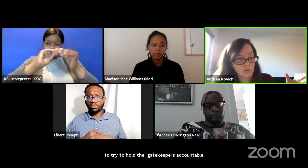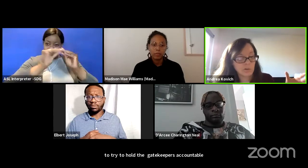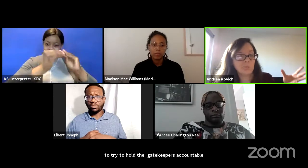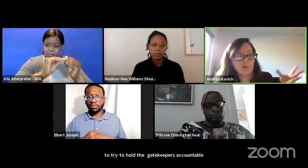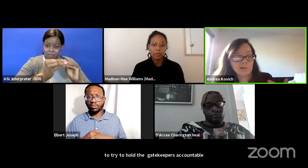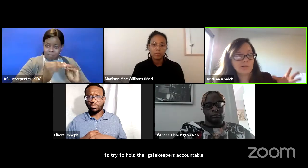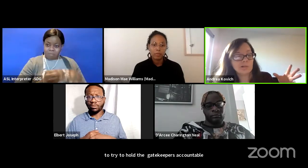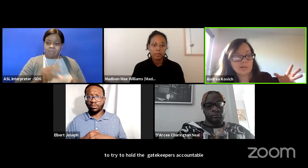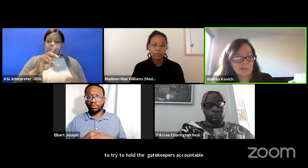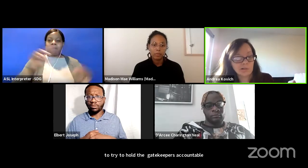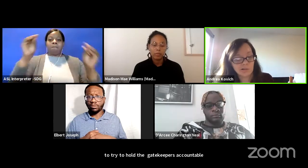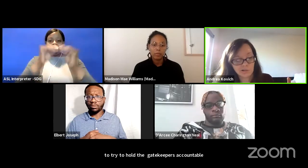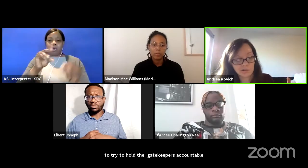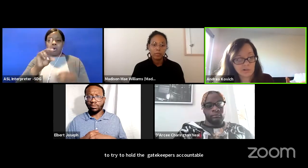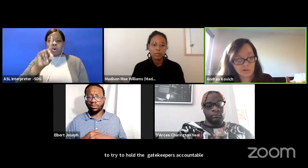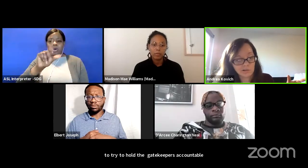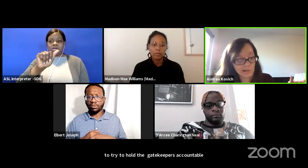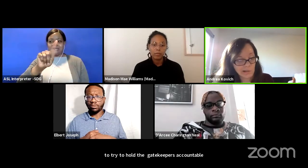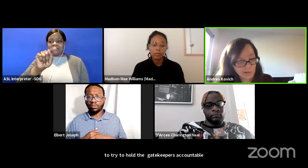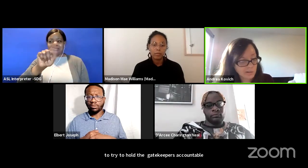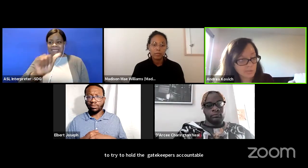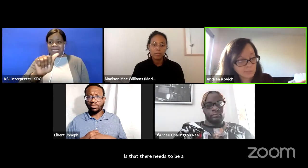or more statistical data.